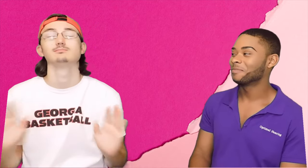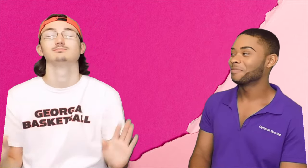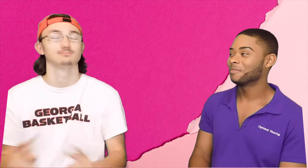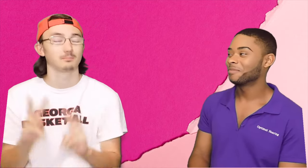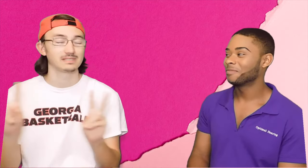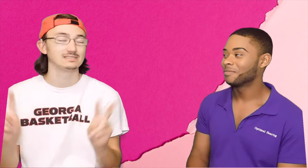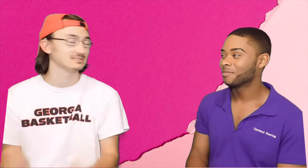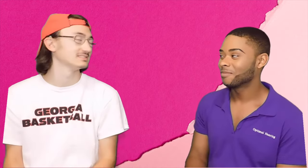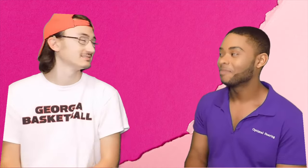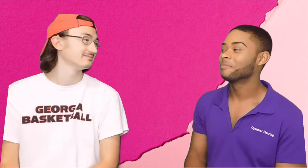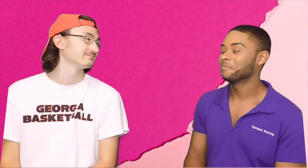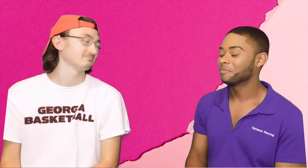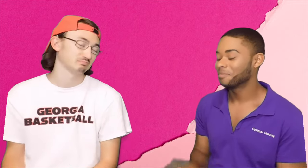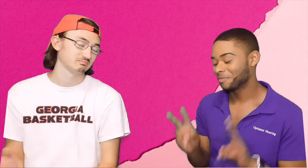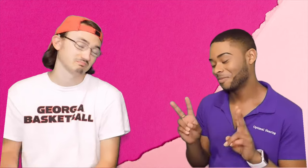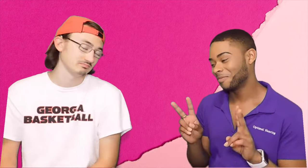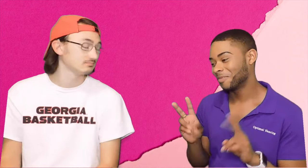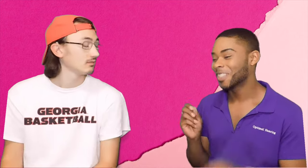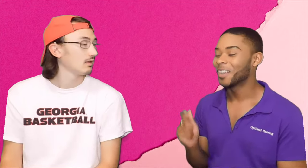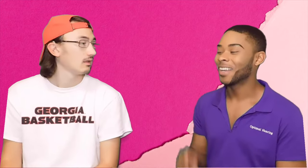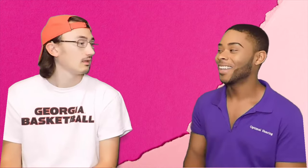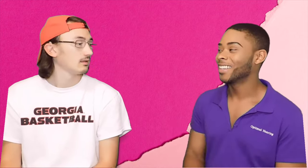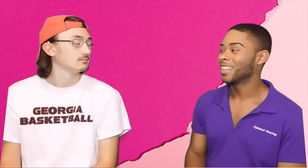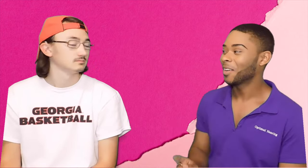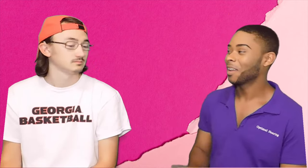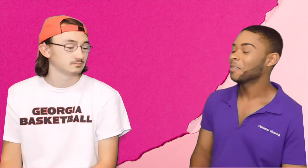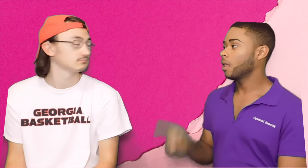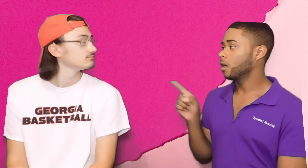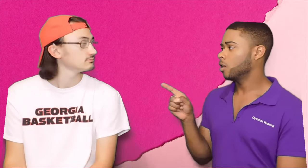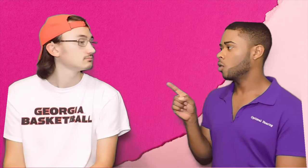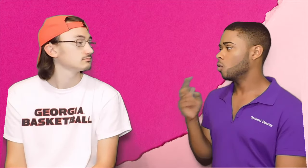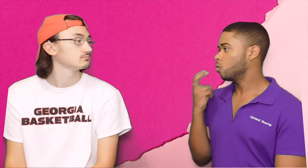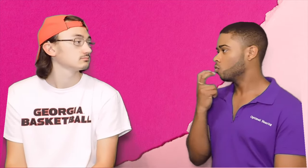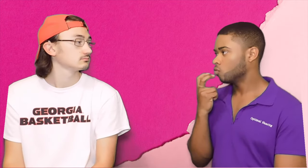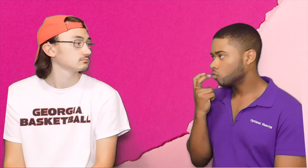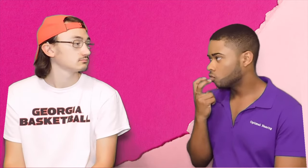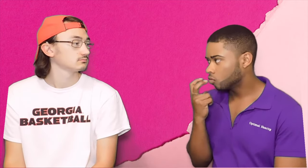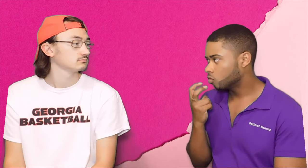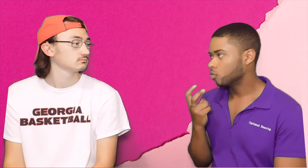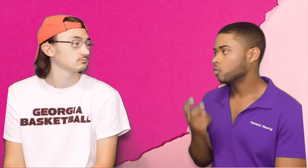'Peace' Bryce: 'Peace".. Okay. Luke: you know, anyway Bryce: Do you read lips?